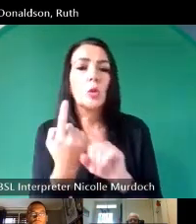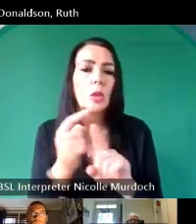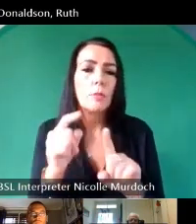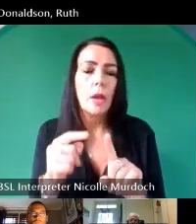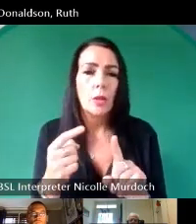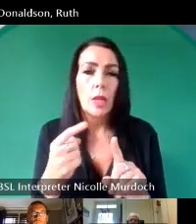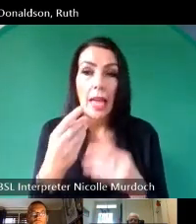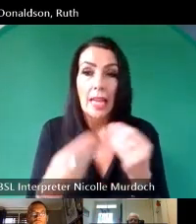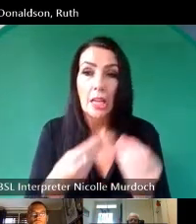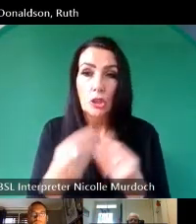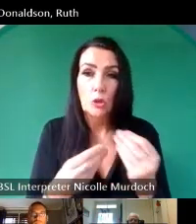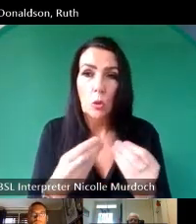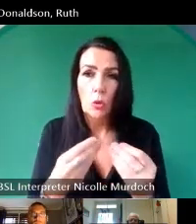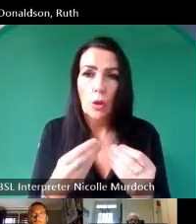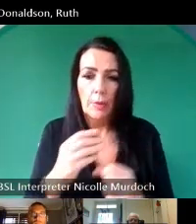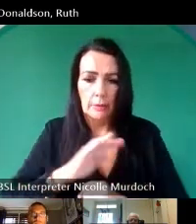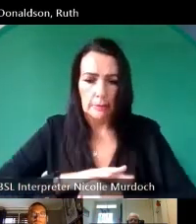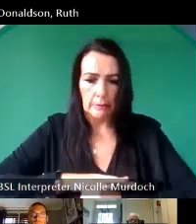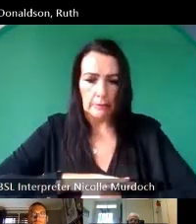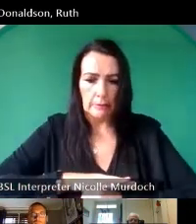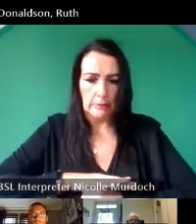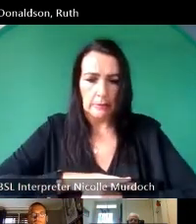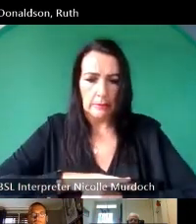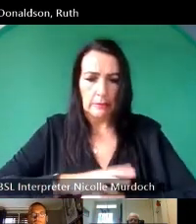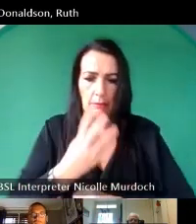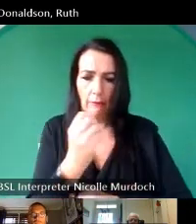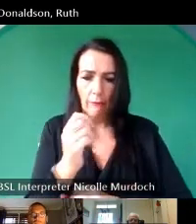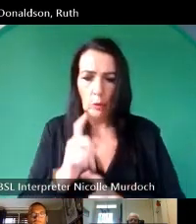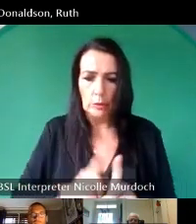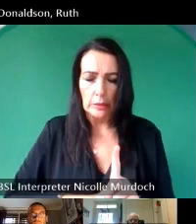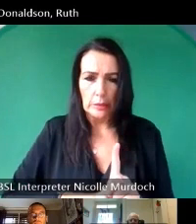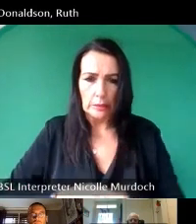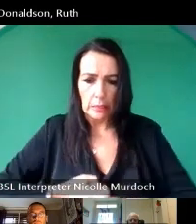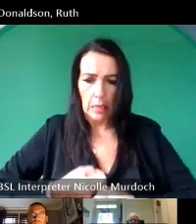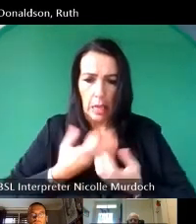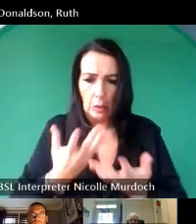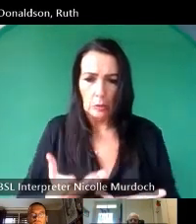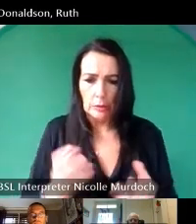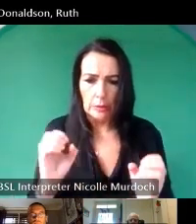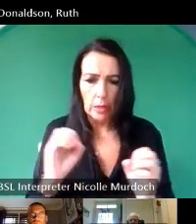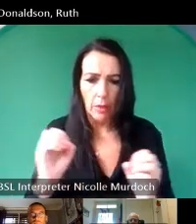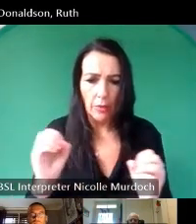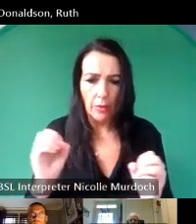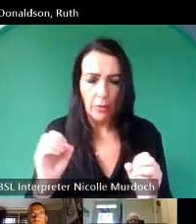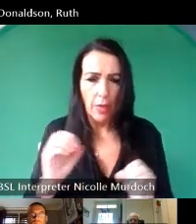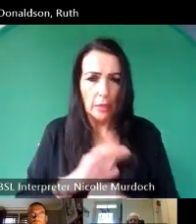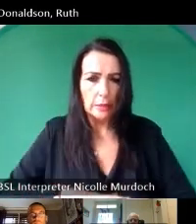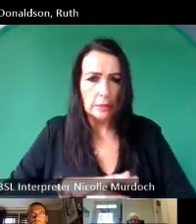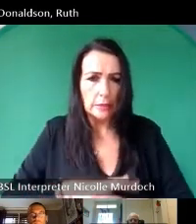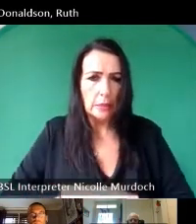been stuck inside of him for 40 years um and he also talks about this pis that he's looking for